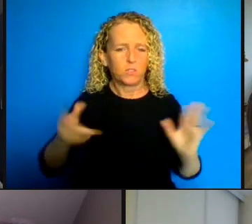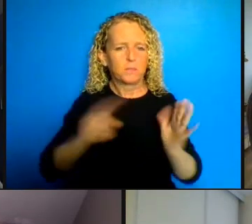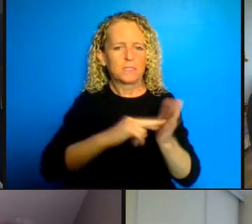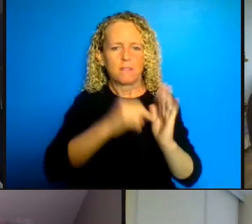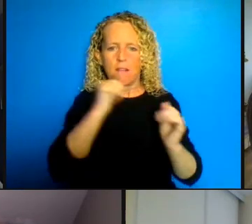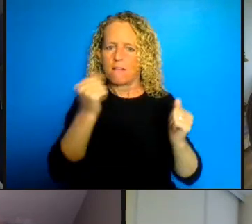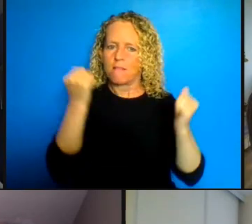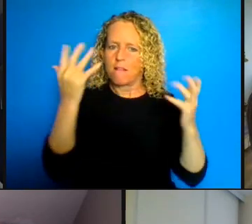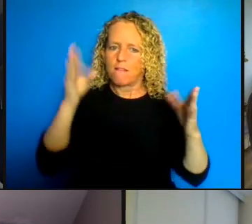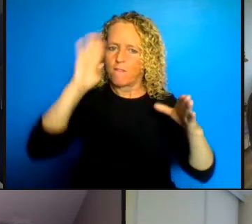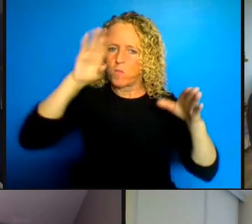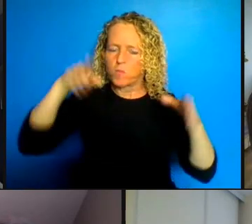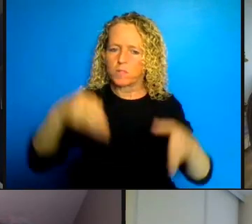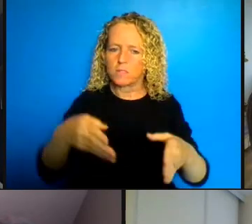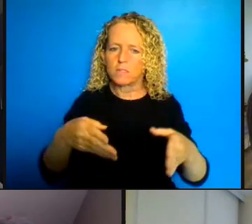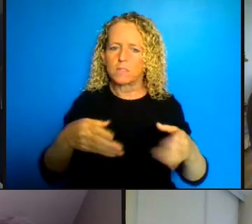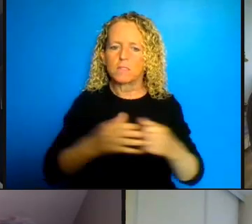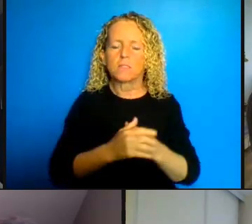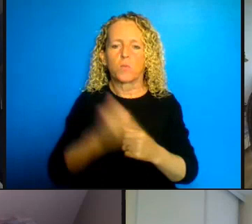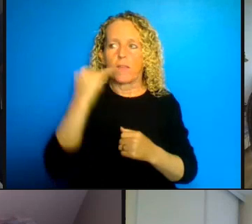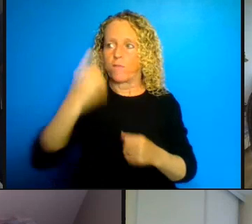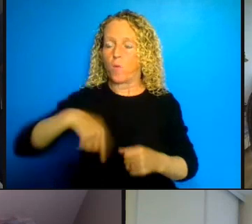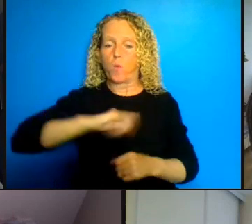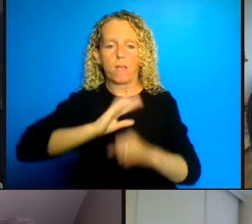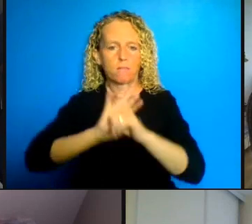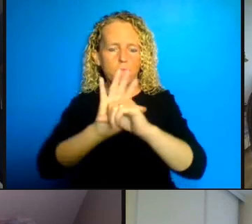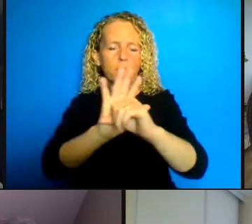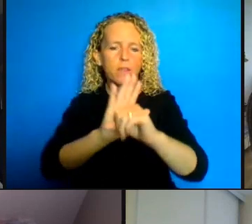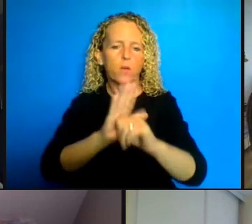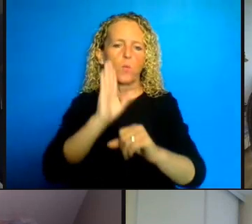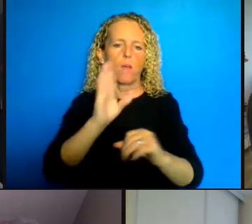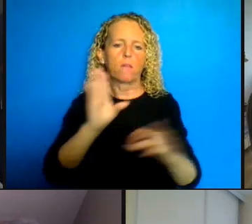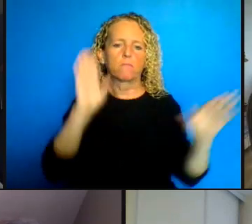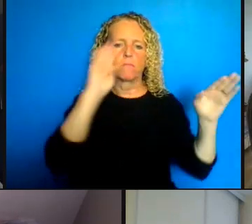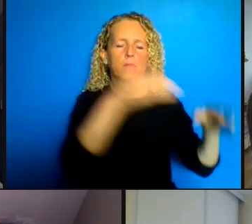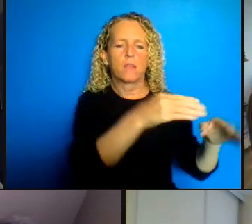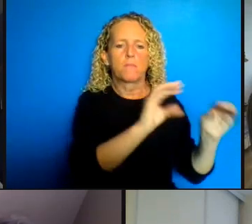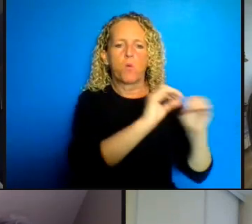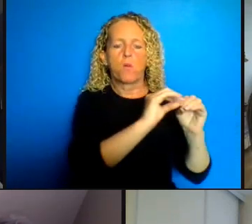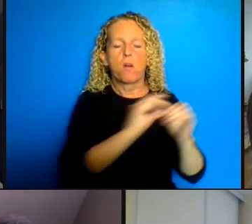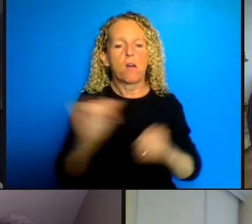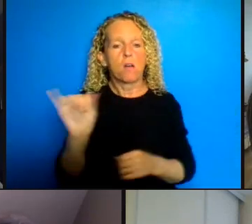become better also you could join the many advocacy groups that are currently